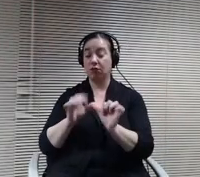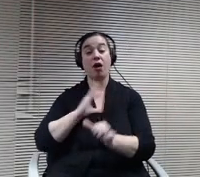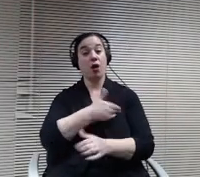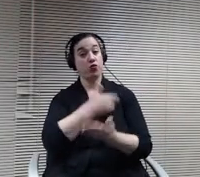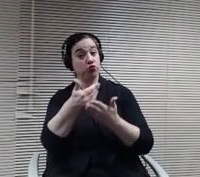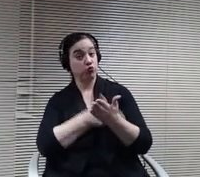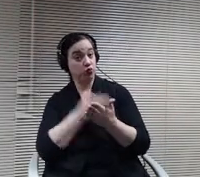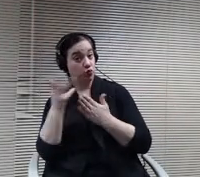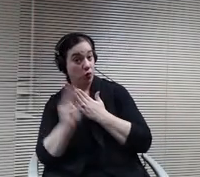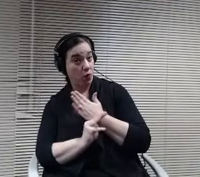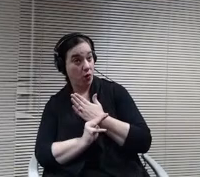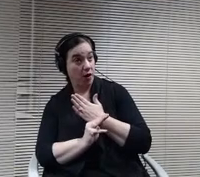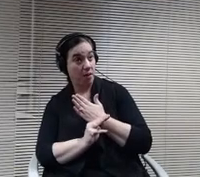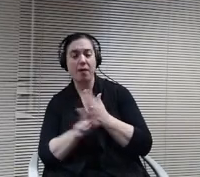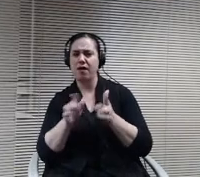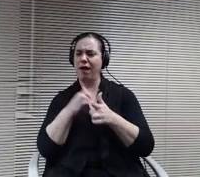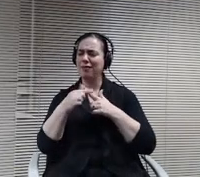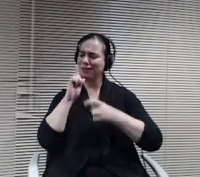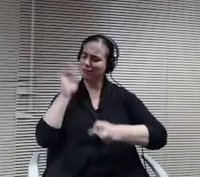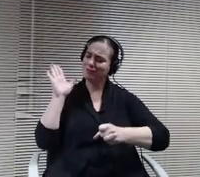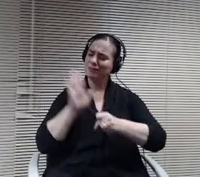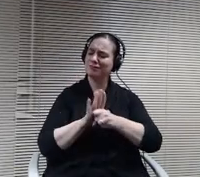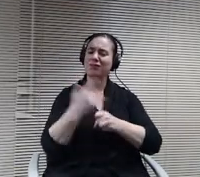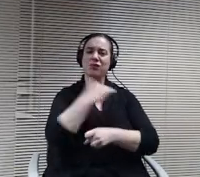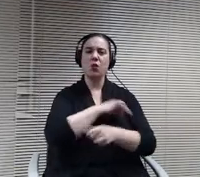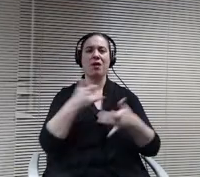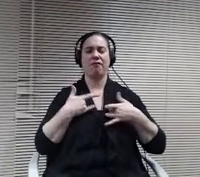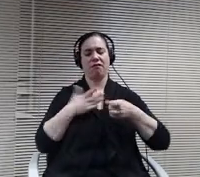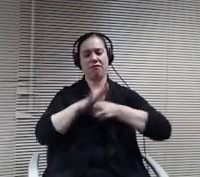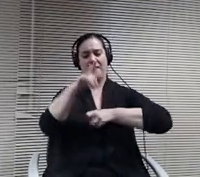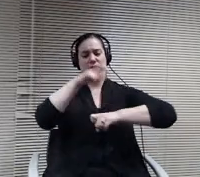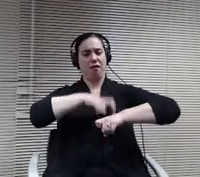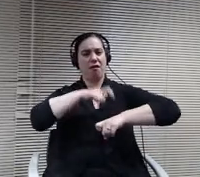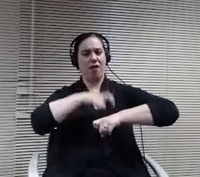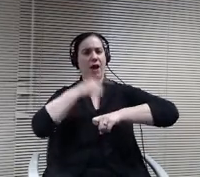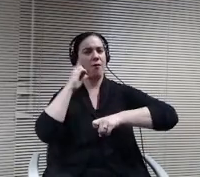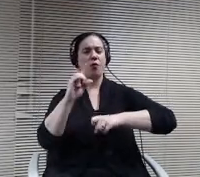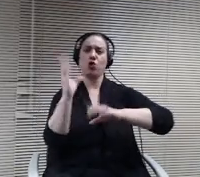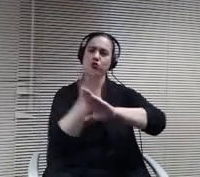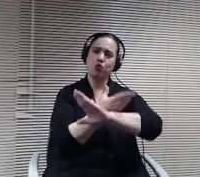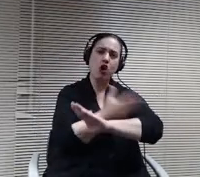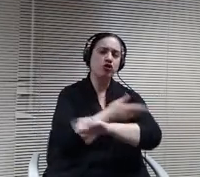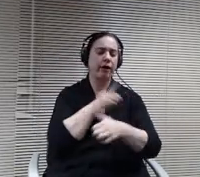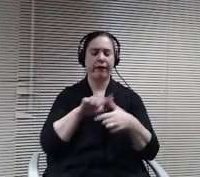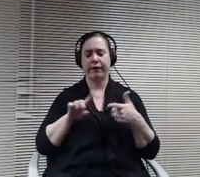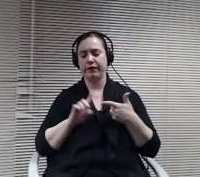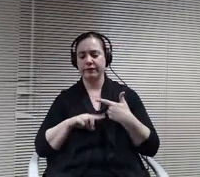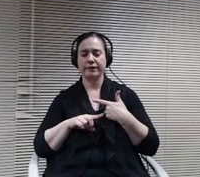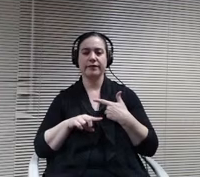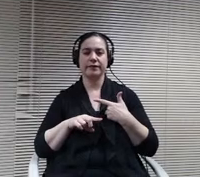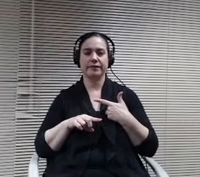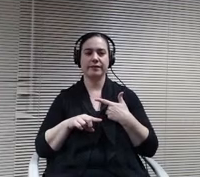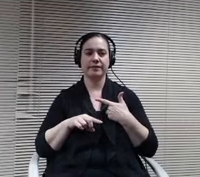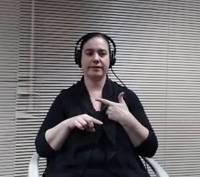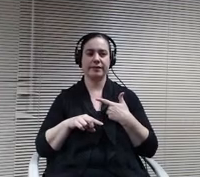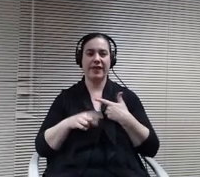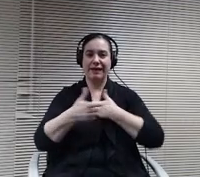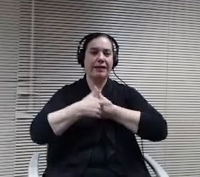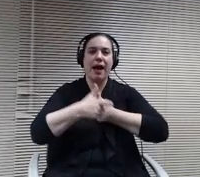adequate time for all of the construction all of the time. And then time to tour our families time to bring our